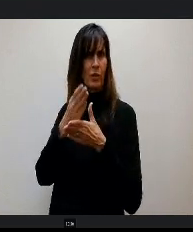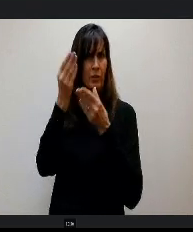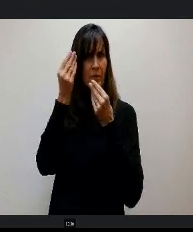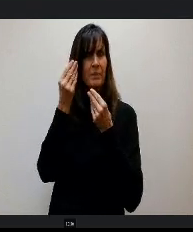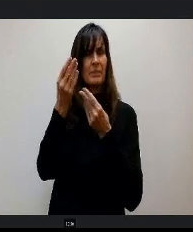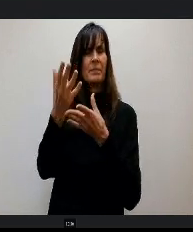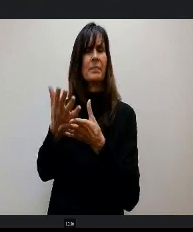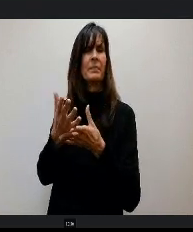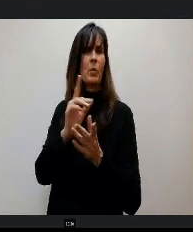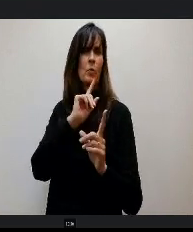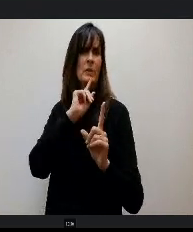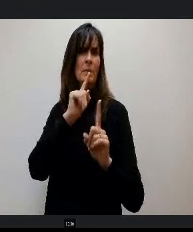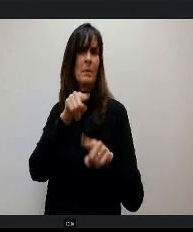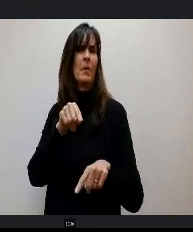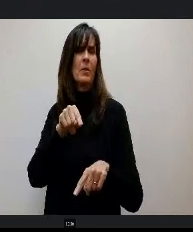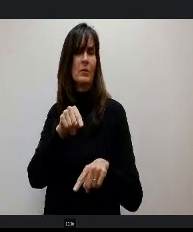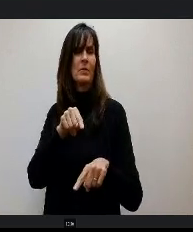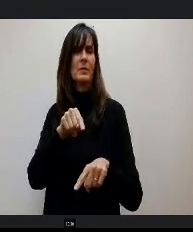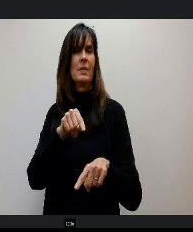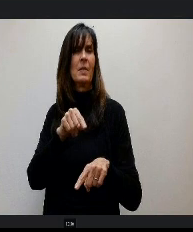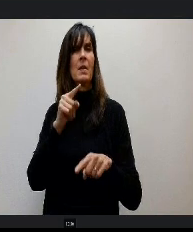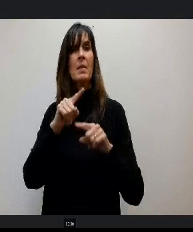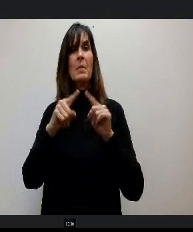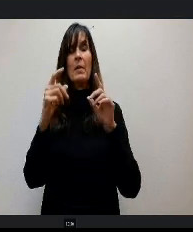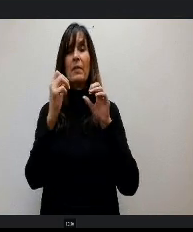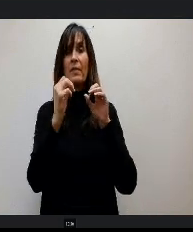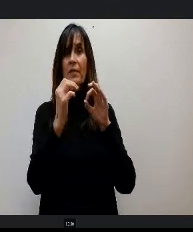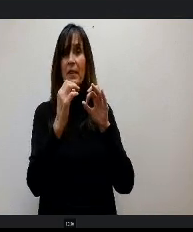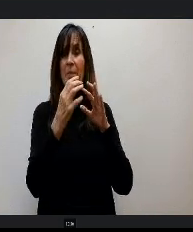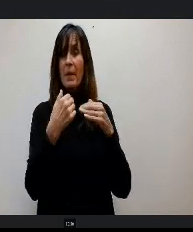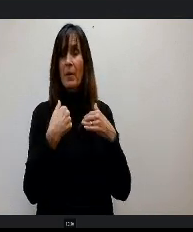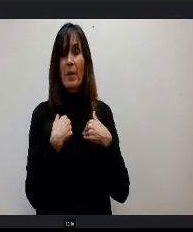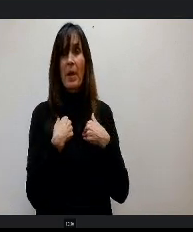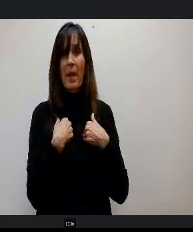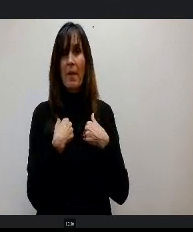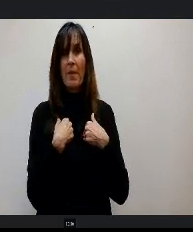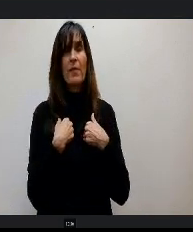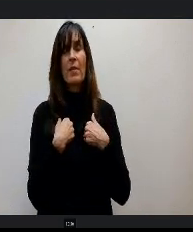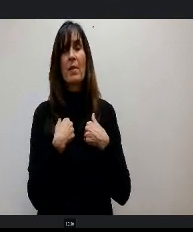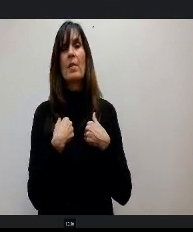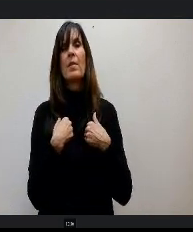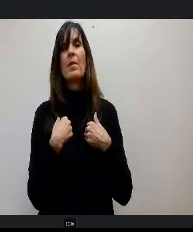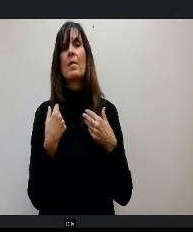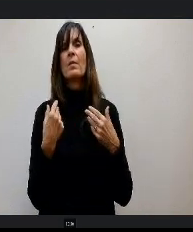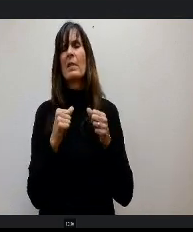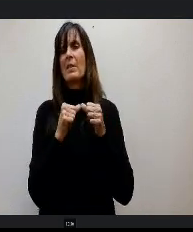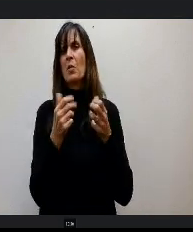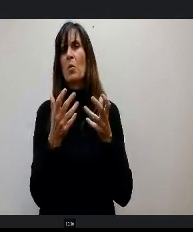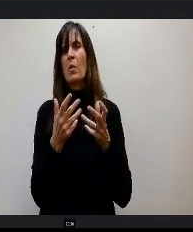The themes, but the feedback that we continually got as well. Actually we want to see what questions were submitted and